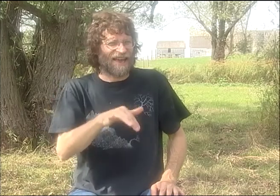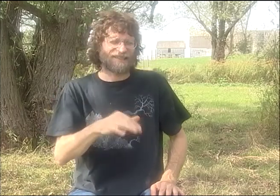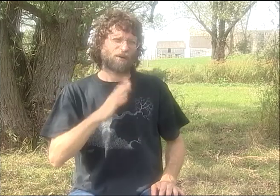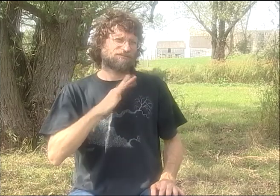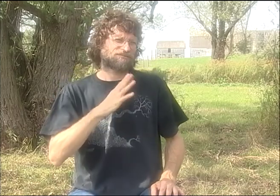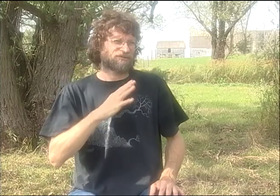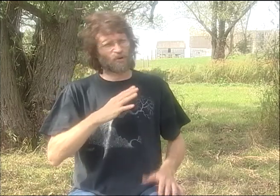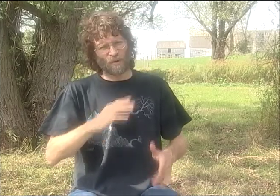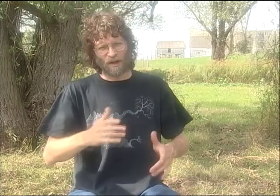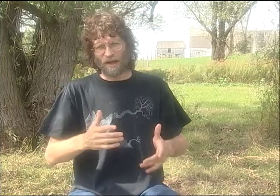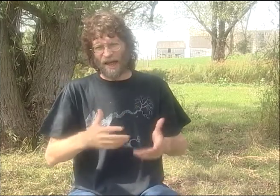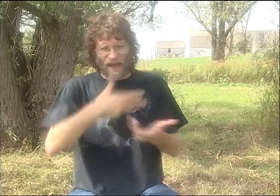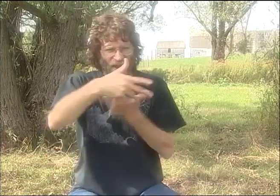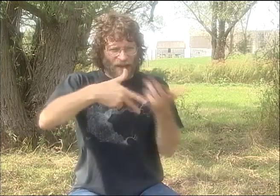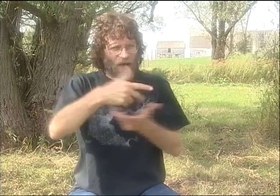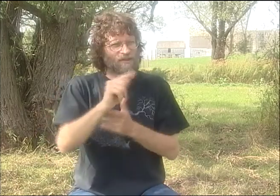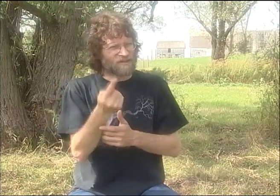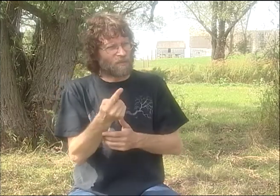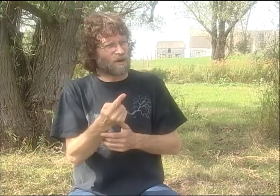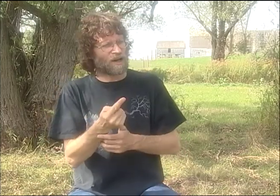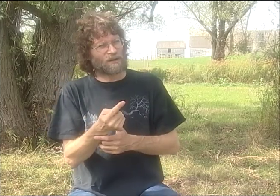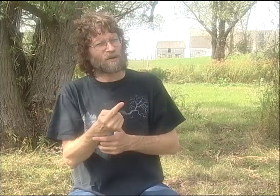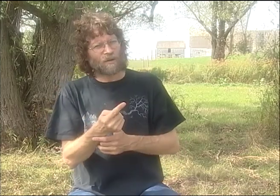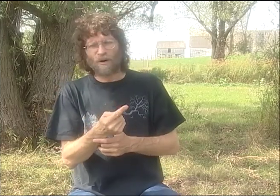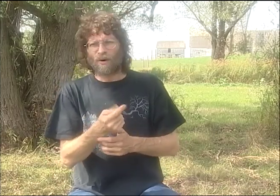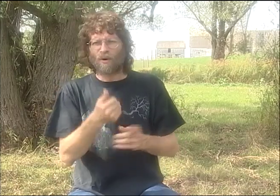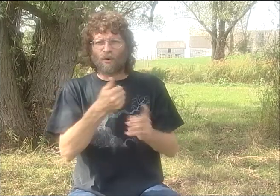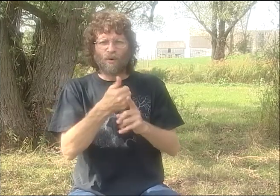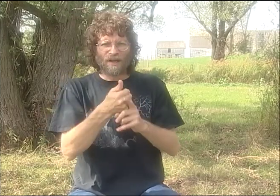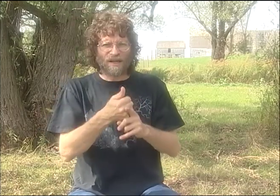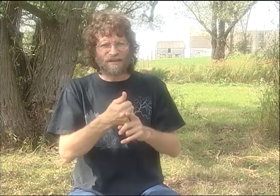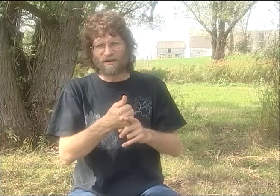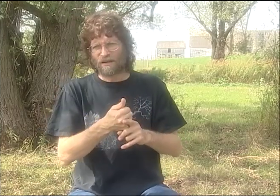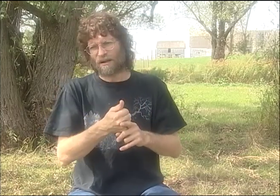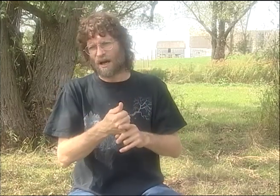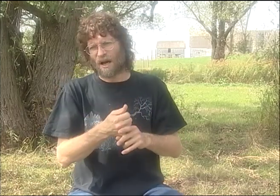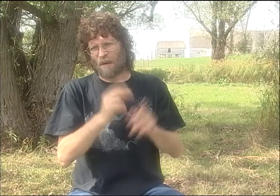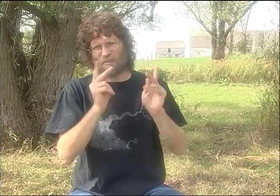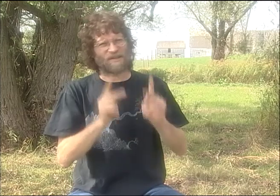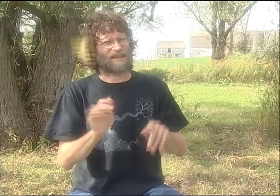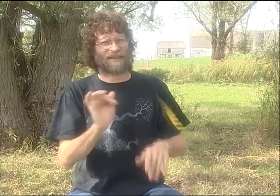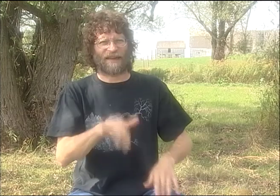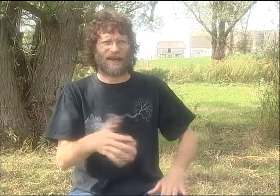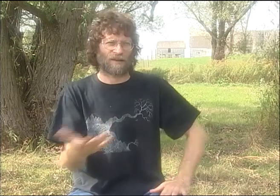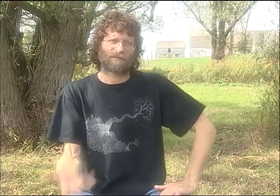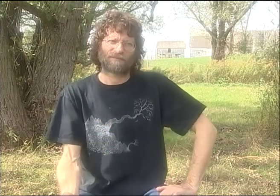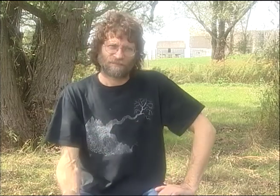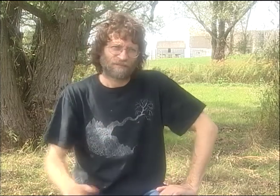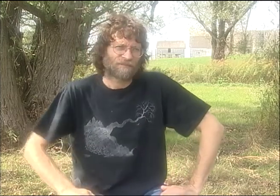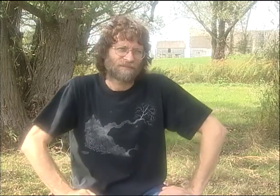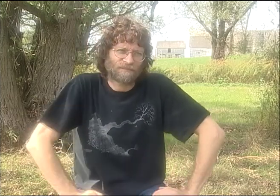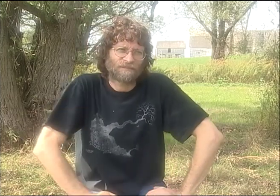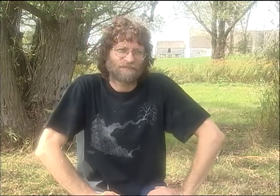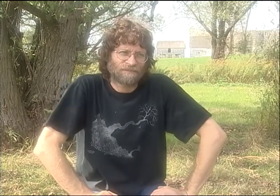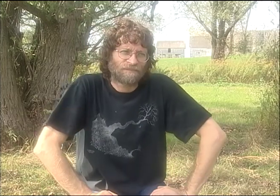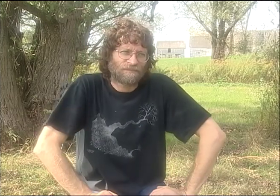AND I TRY. I MEAN, YOU KNOW. IT MAKES ME THINK ABOUT MYSELF AND HOW I APPROACH THINGS. THAT'S A GREAT THING TO LEARN FROM SOMEBODY.